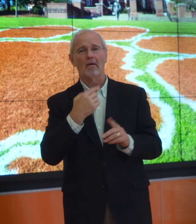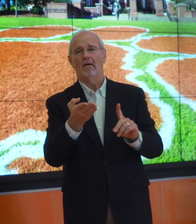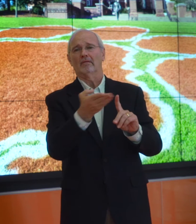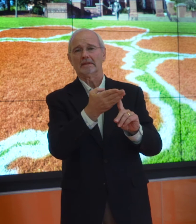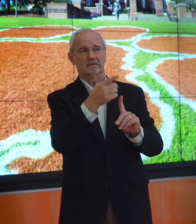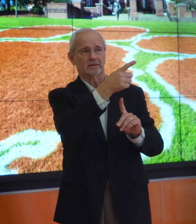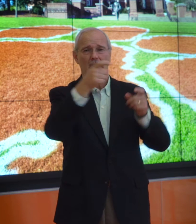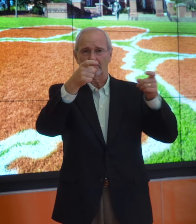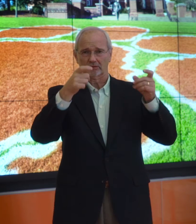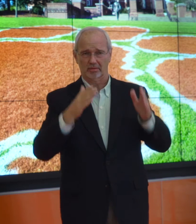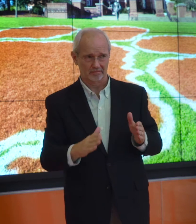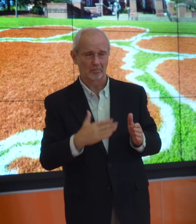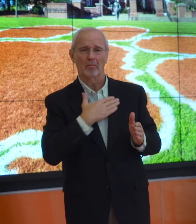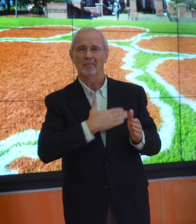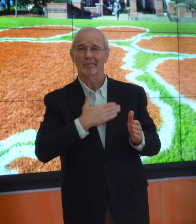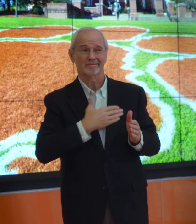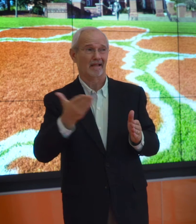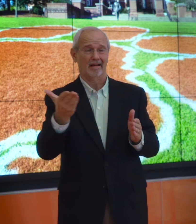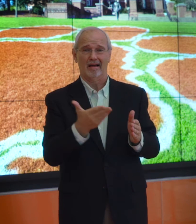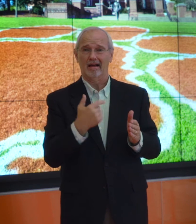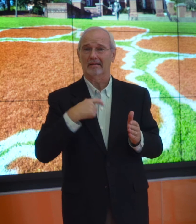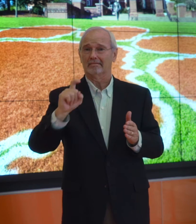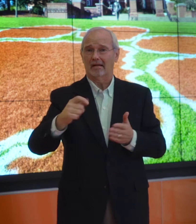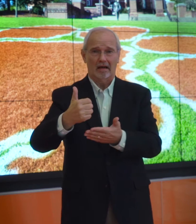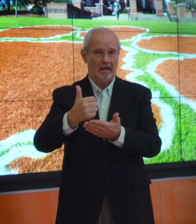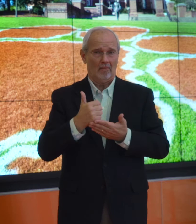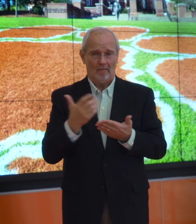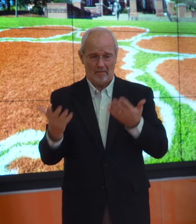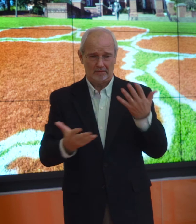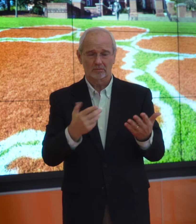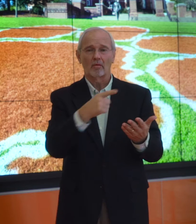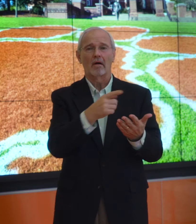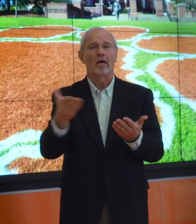2004 I convinced the director to hire someone to help out.